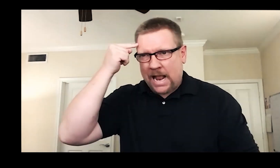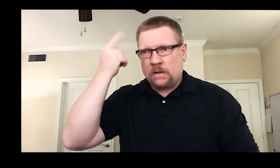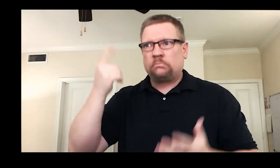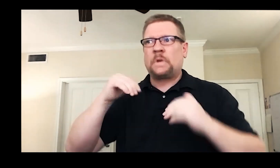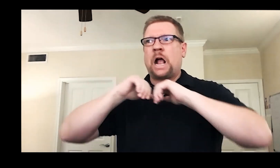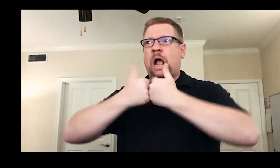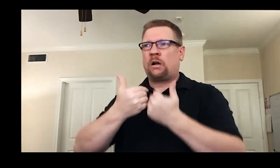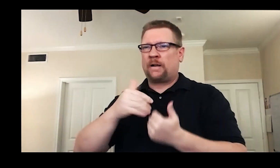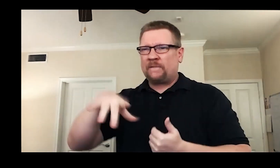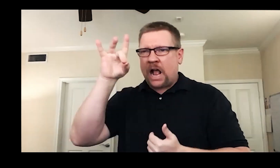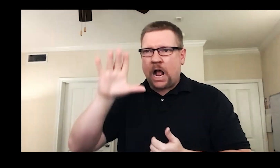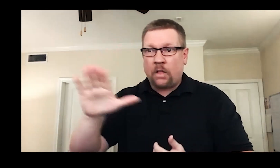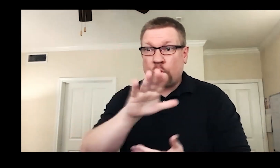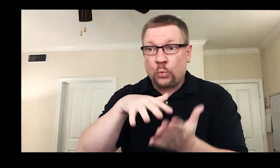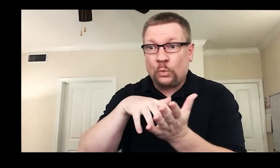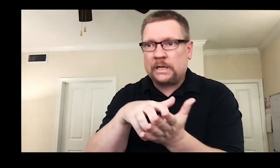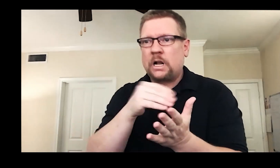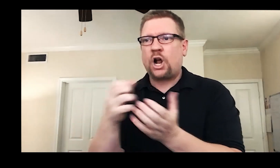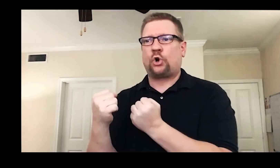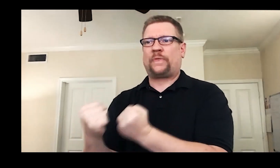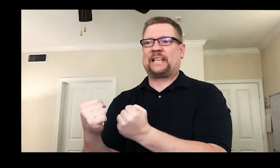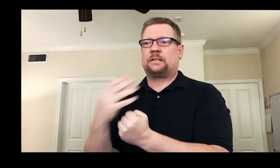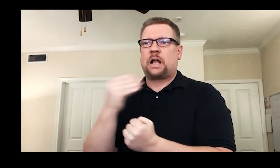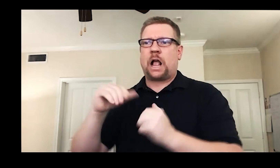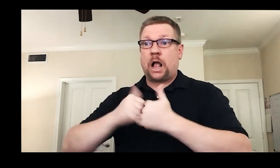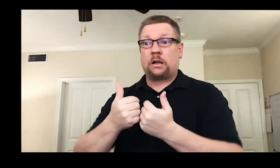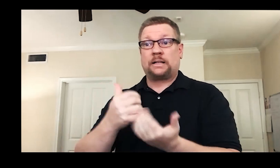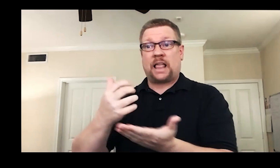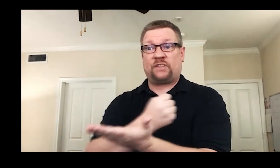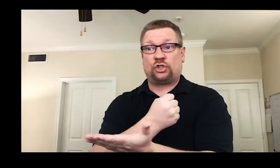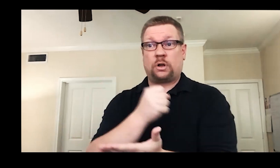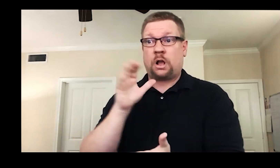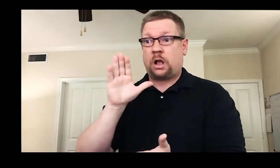to get inside their head, know their strengths and weaknesses